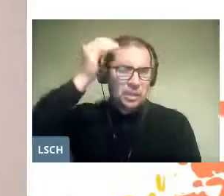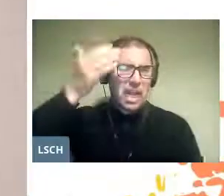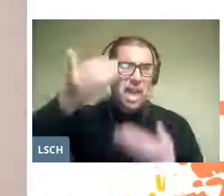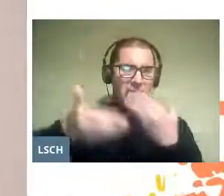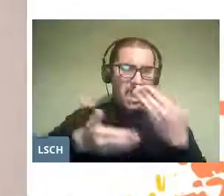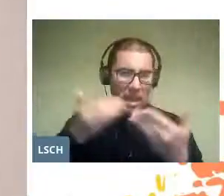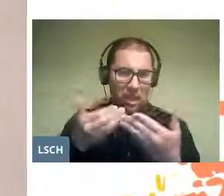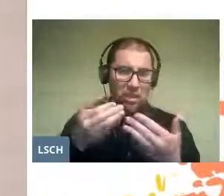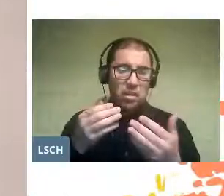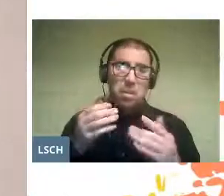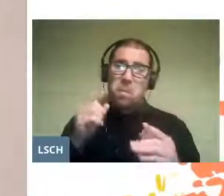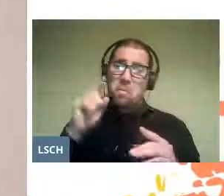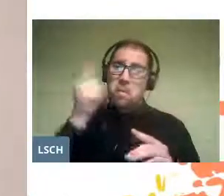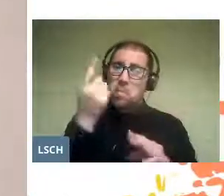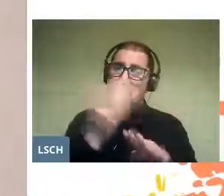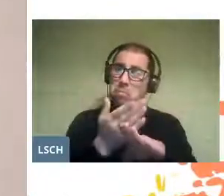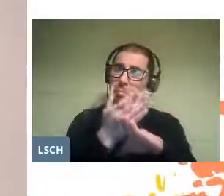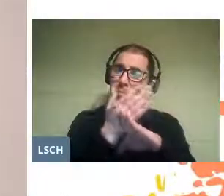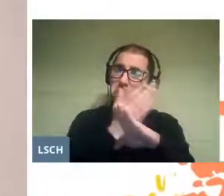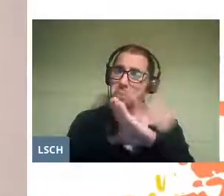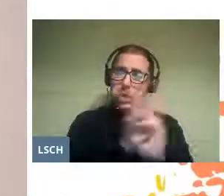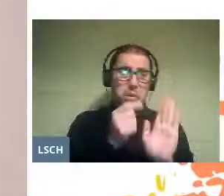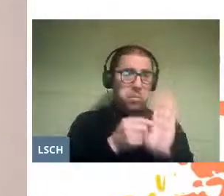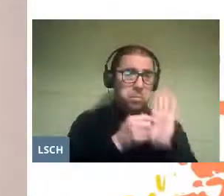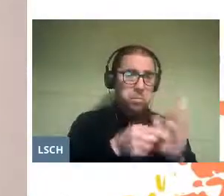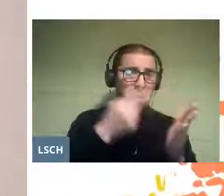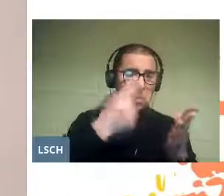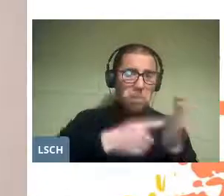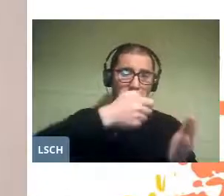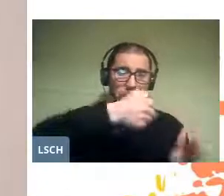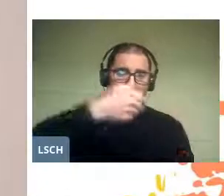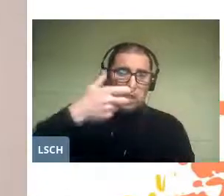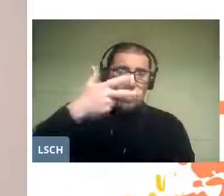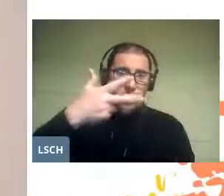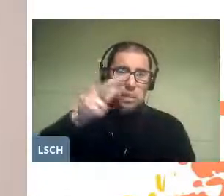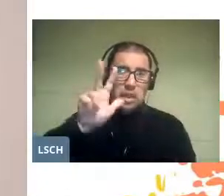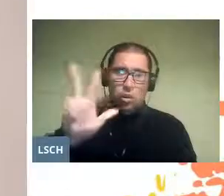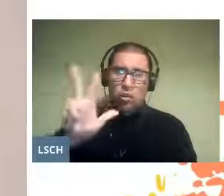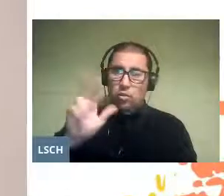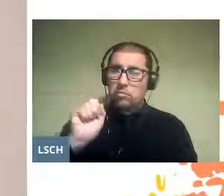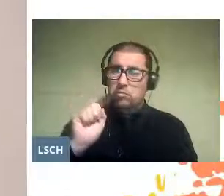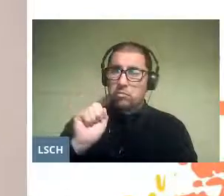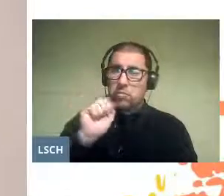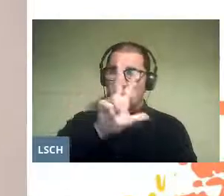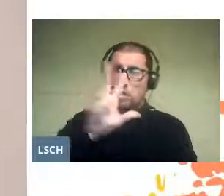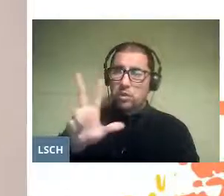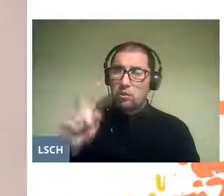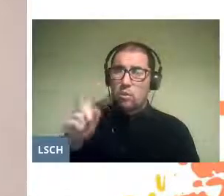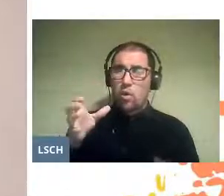was premiered in 1688 by a group of girls.